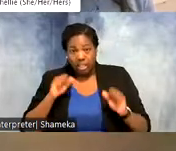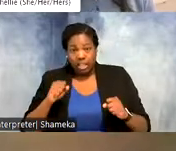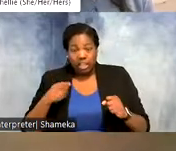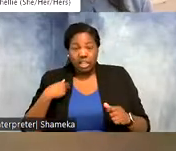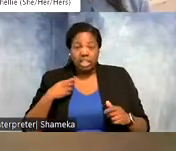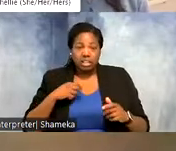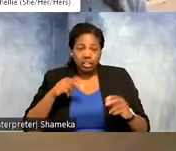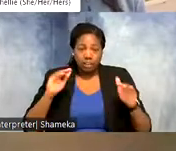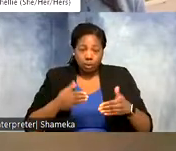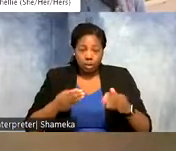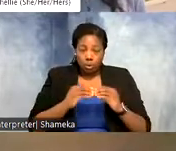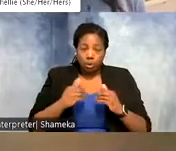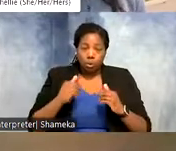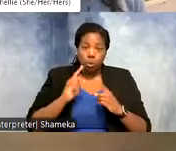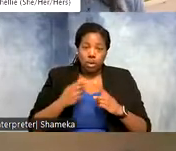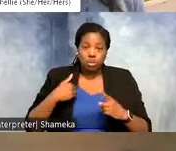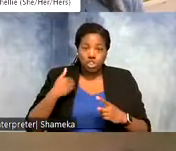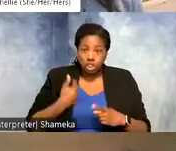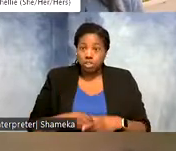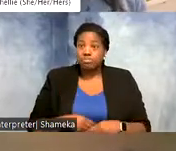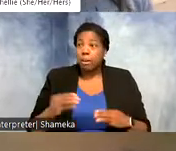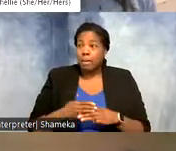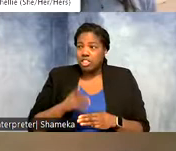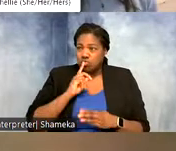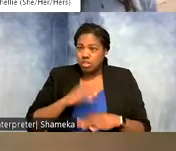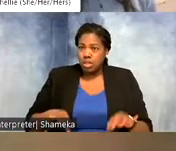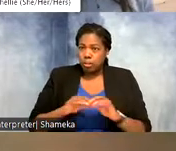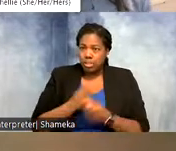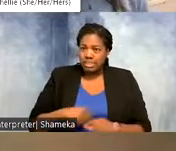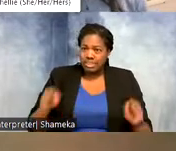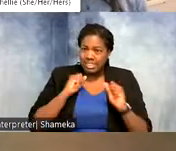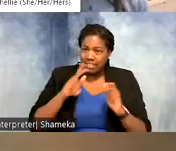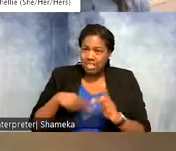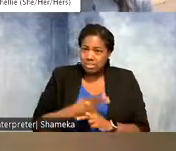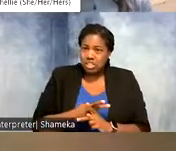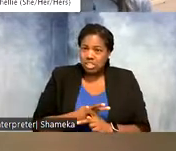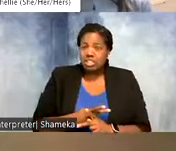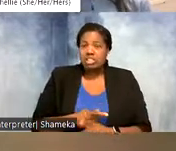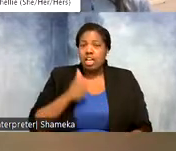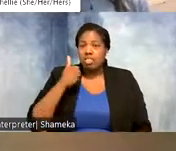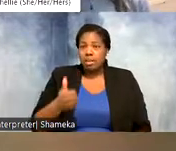Shellie: That is so neat! Math is so important to saving species! I want you to give me a big thumbs up if in your